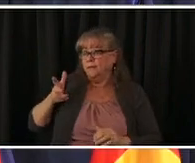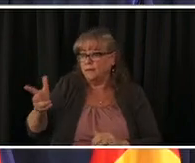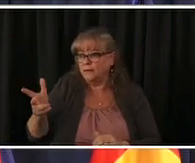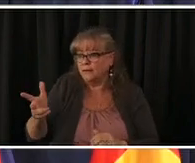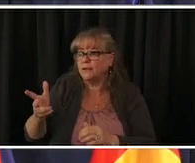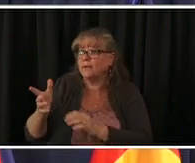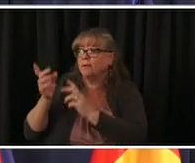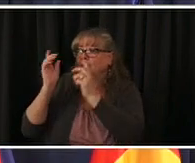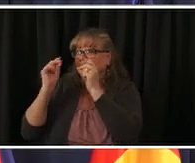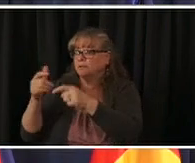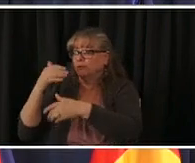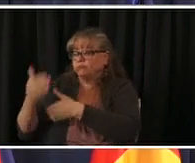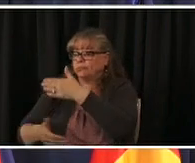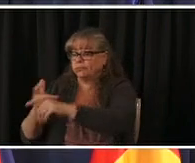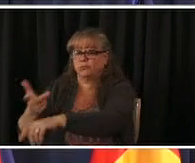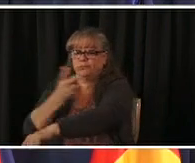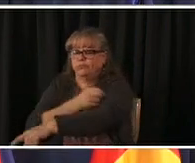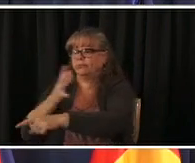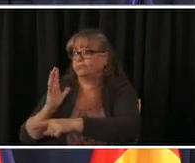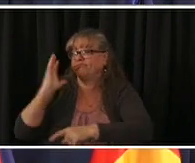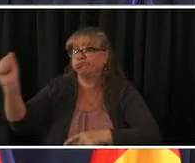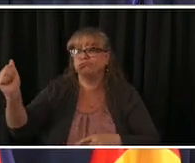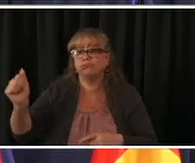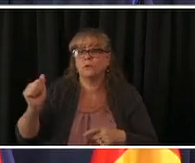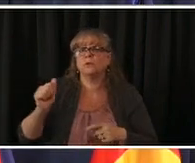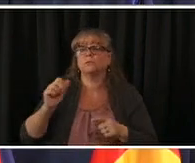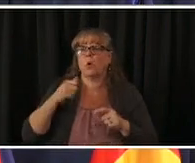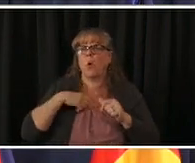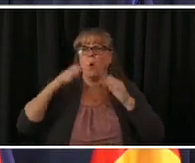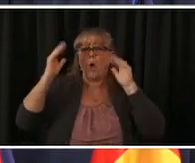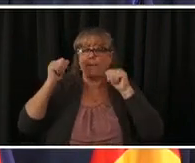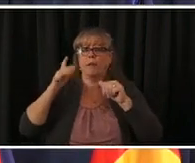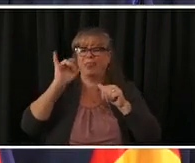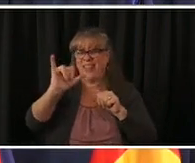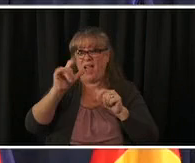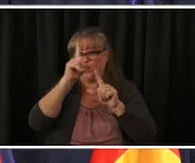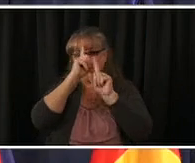dicks will in the coming days general yeah good morning steve yeah so they didn't have enough